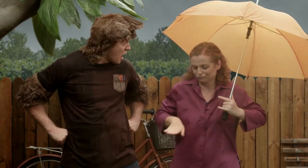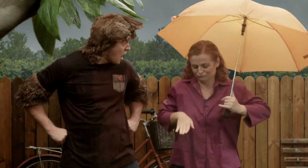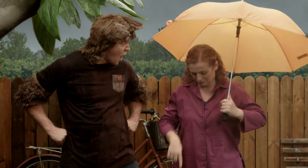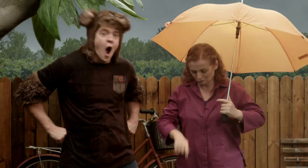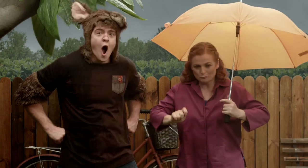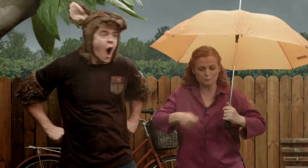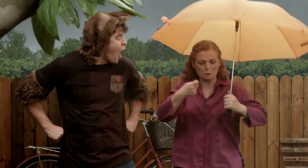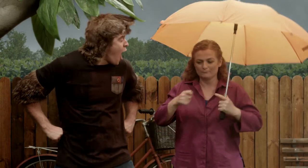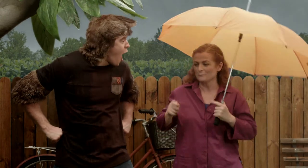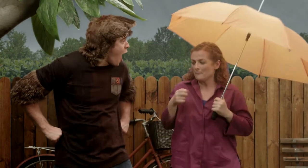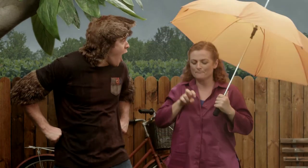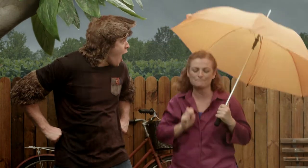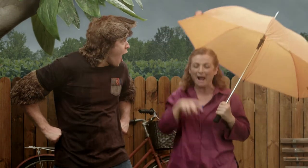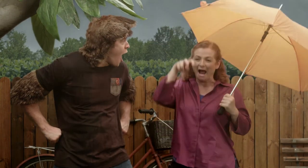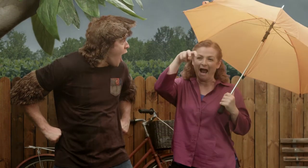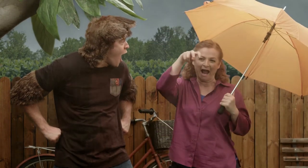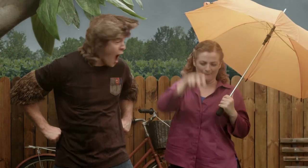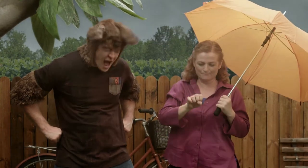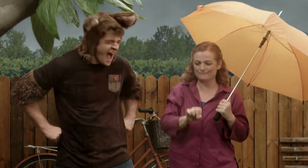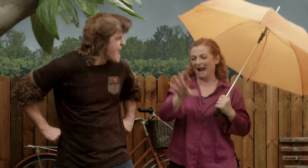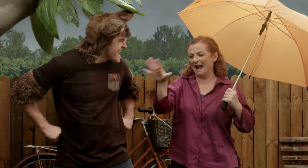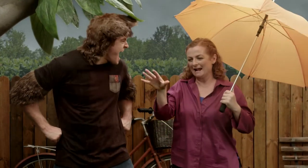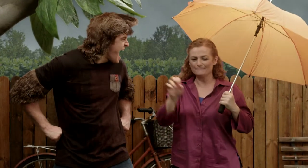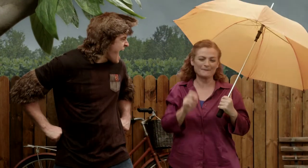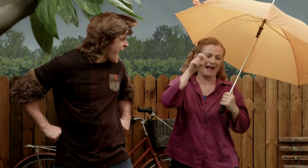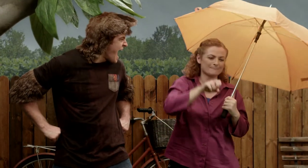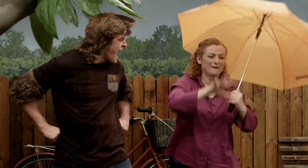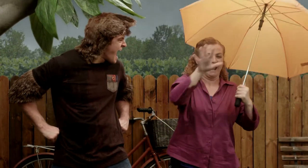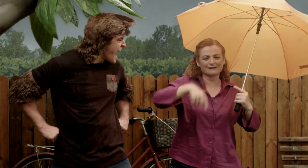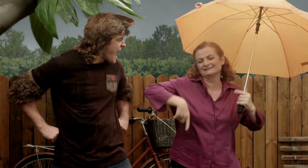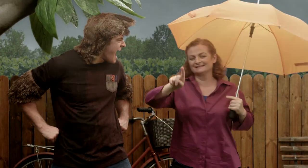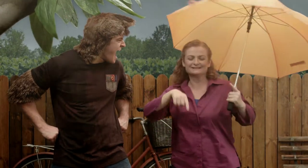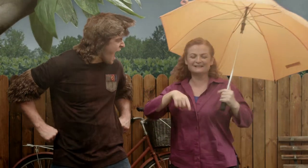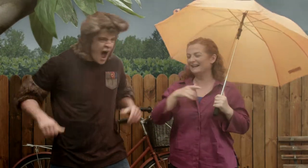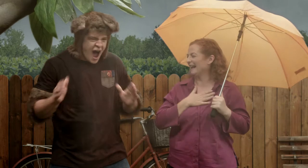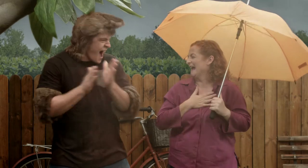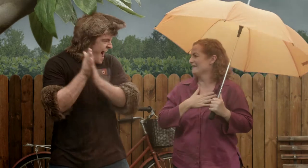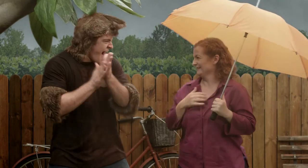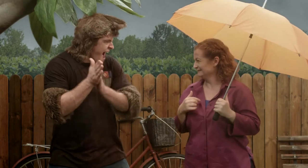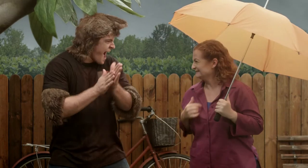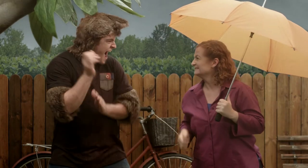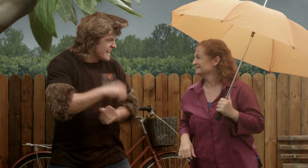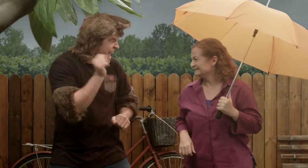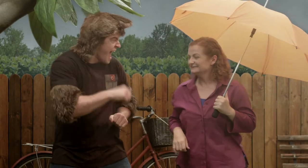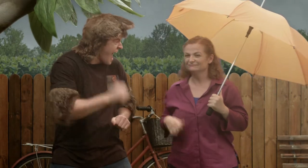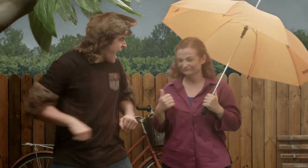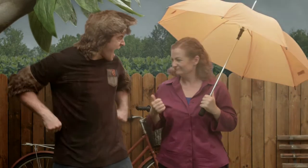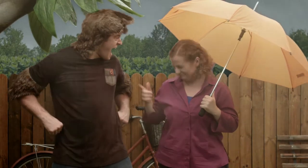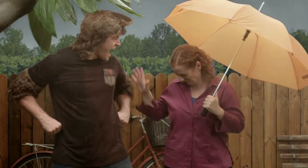because I love wearing my gumboots and splashing in puddles and kicking the water around. Yeah.